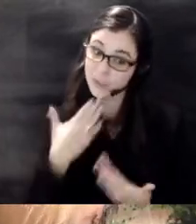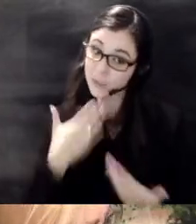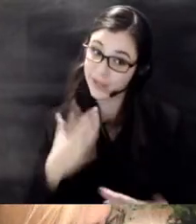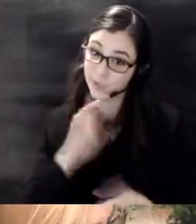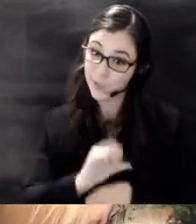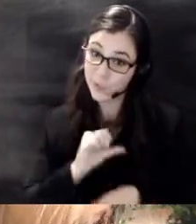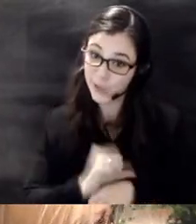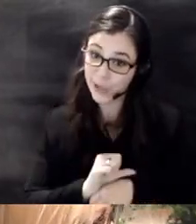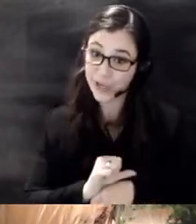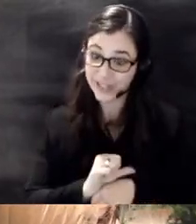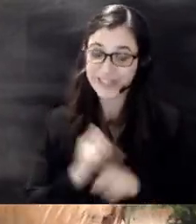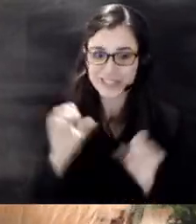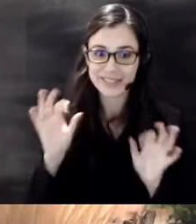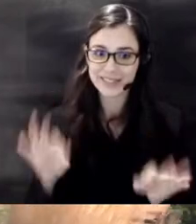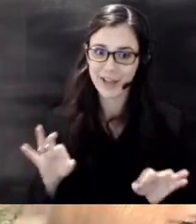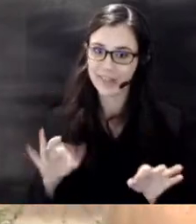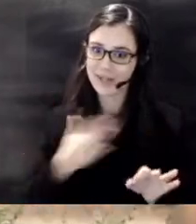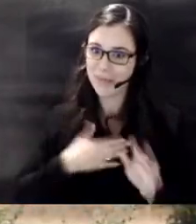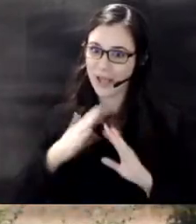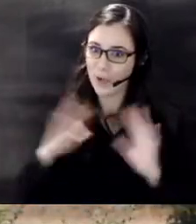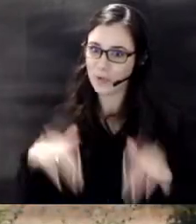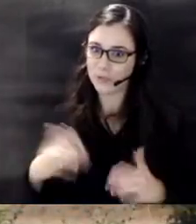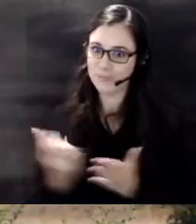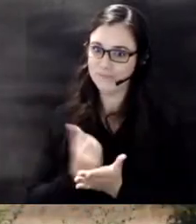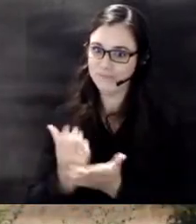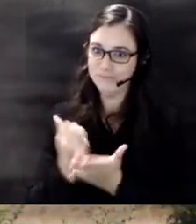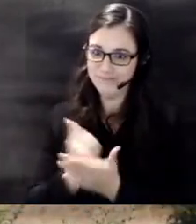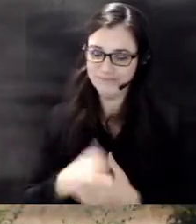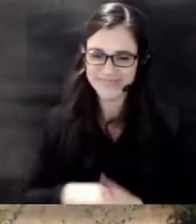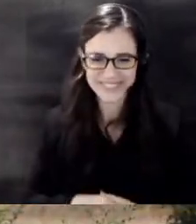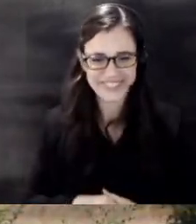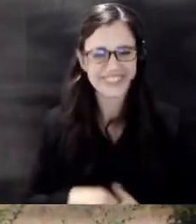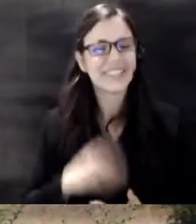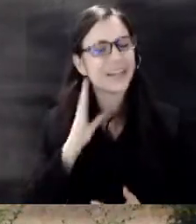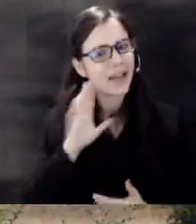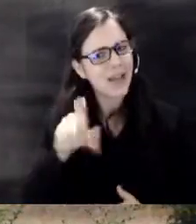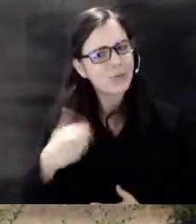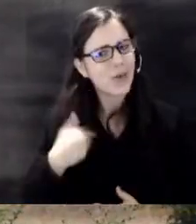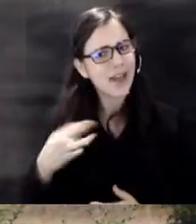definitely paying off in my household hey we gotta have the mayor on board with this whole situation